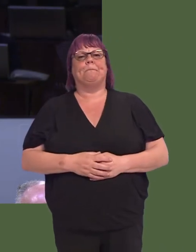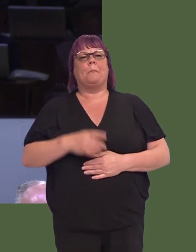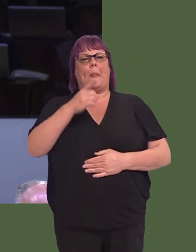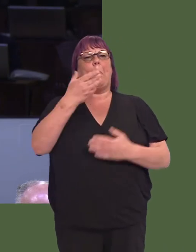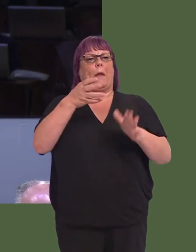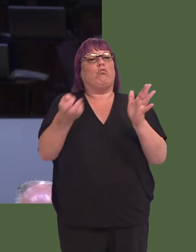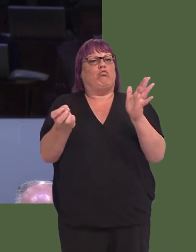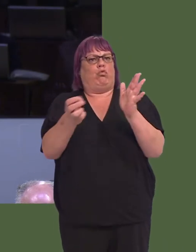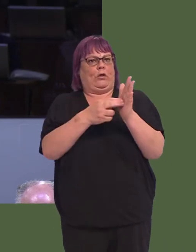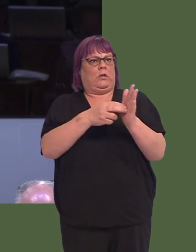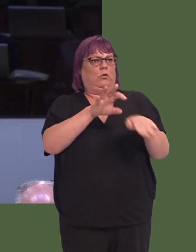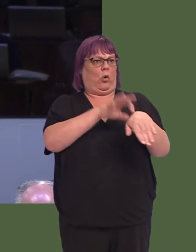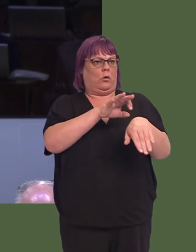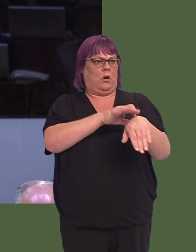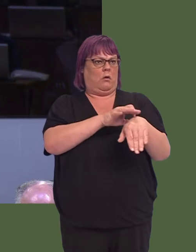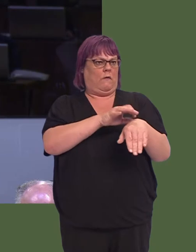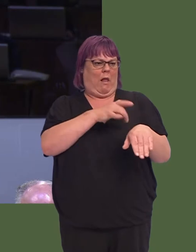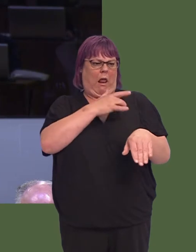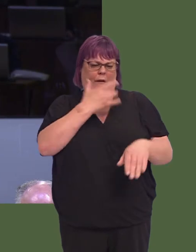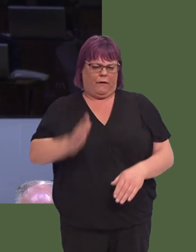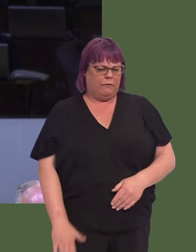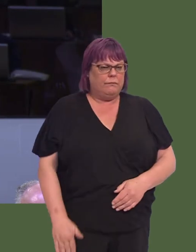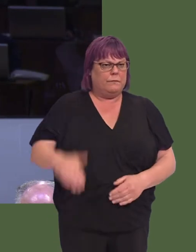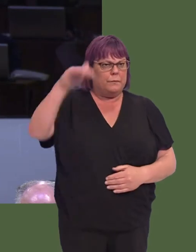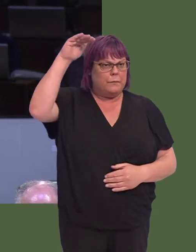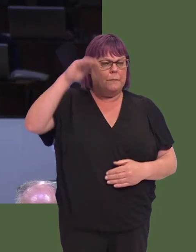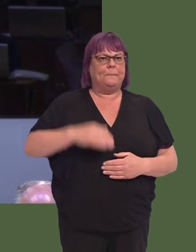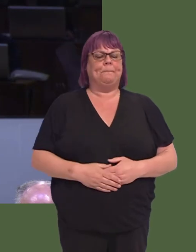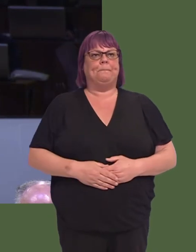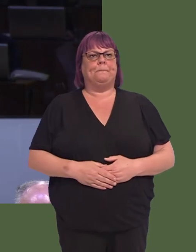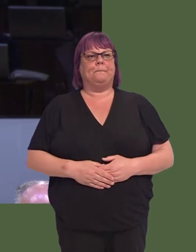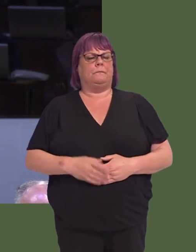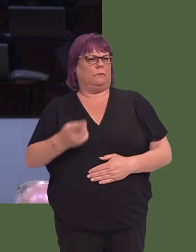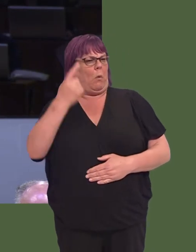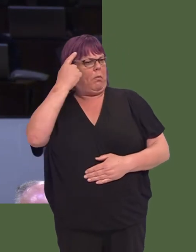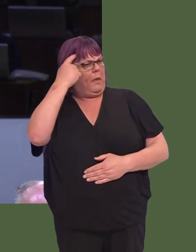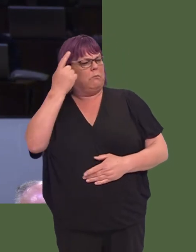of the fact that he has been registered at the practice for the whole of his life.